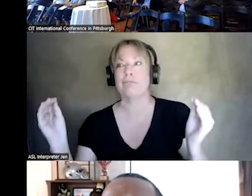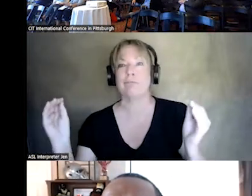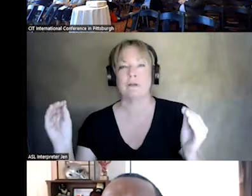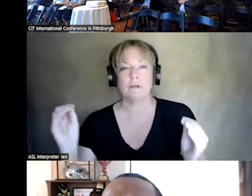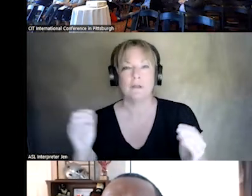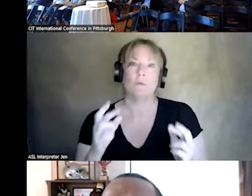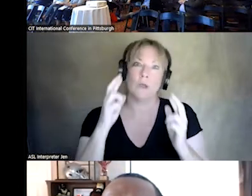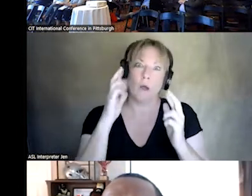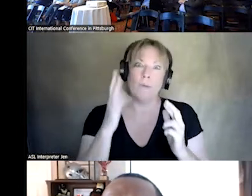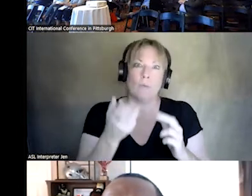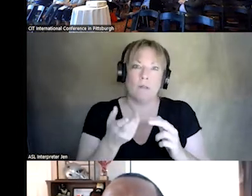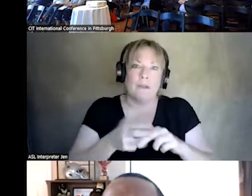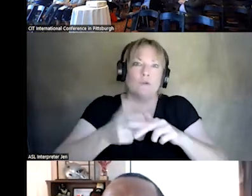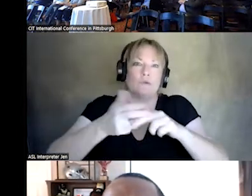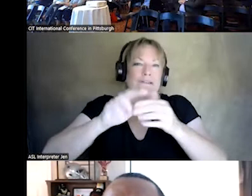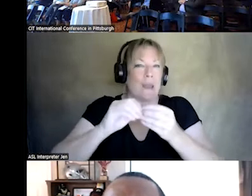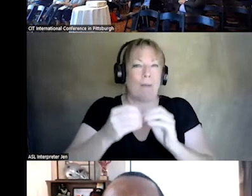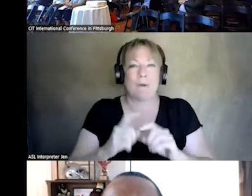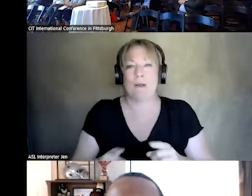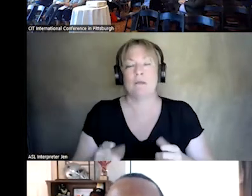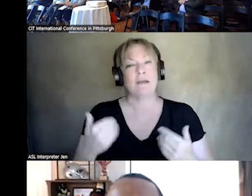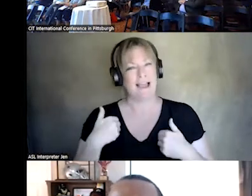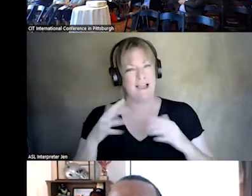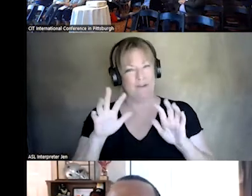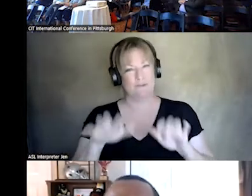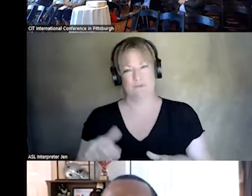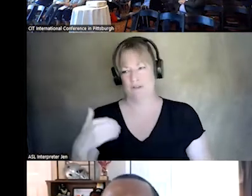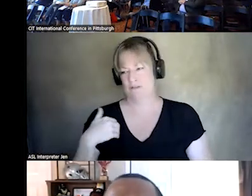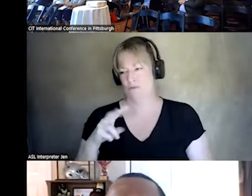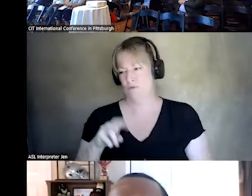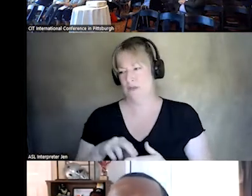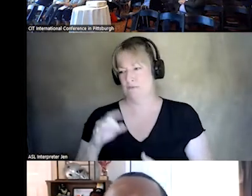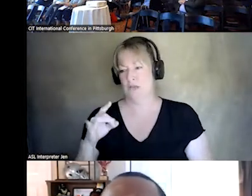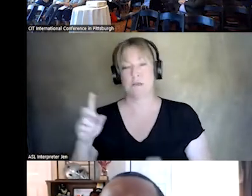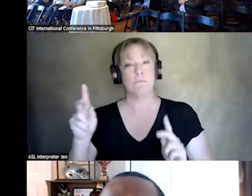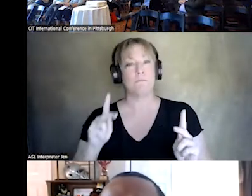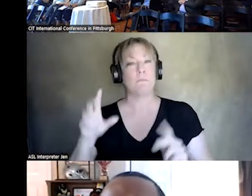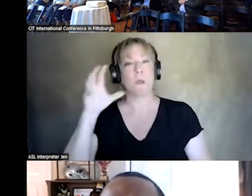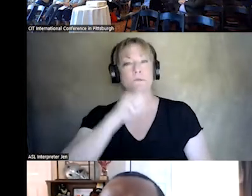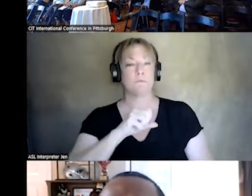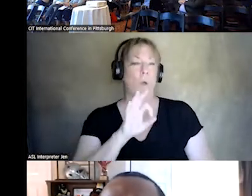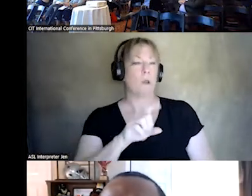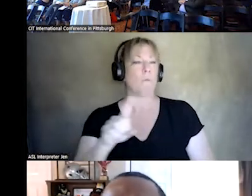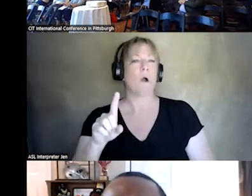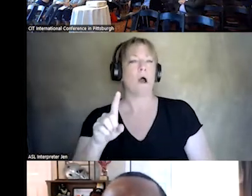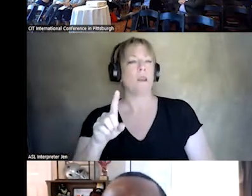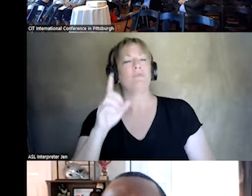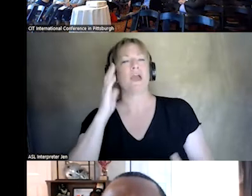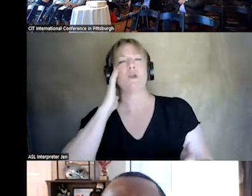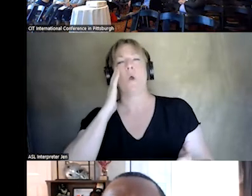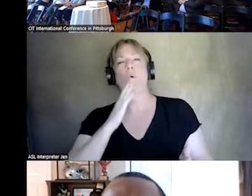YEAH, WE HAD A SURVEY IN 2018, EVERYBODY ASSUMES THAT 911 CAN TELL YOUR LOCATION, PREARRIVAL